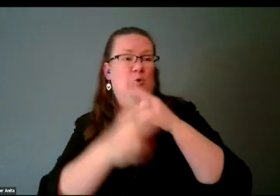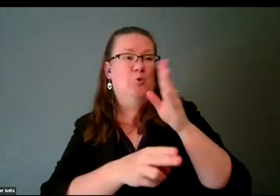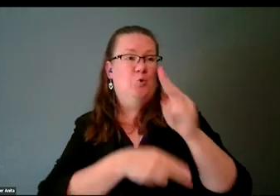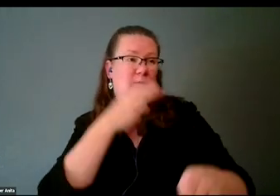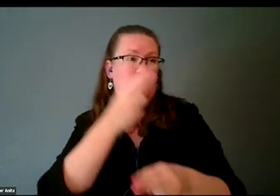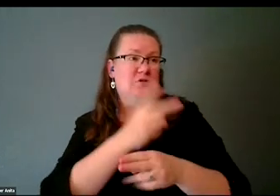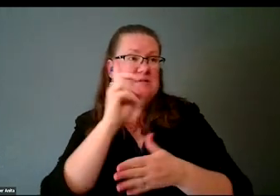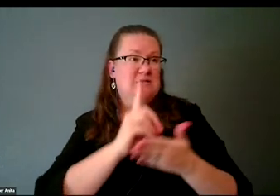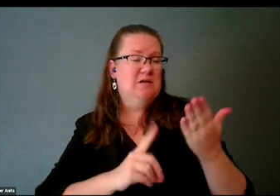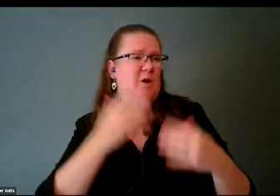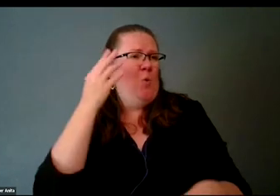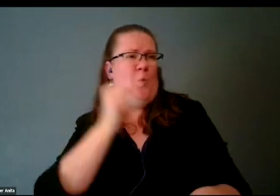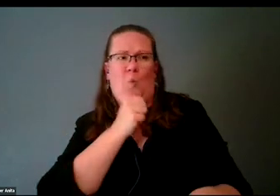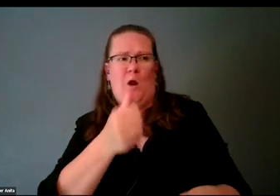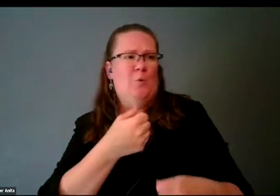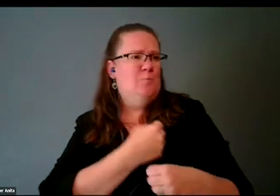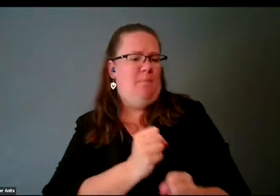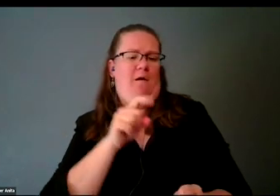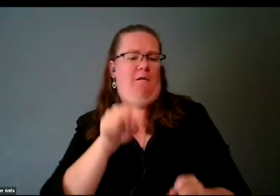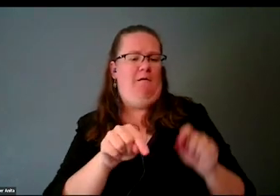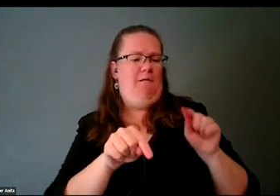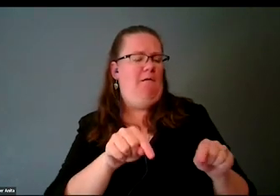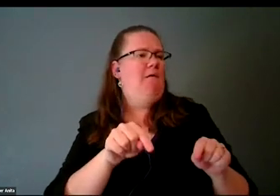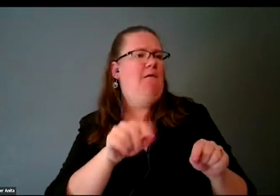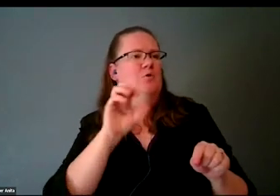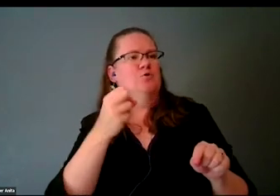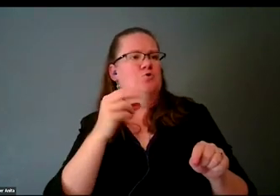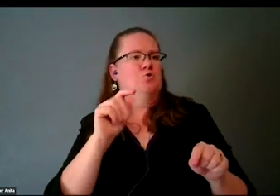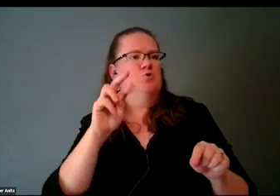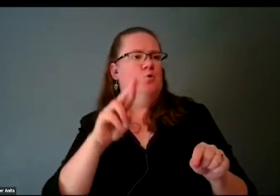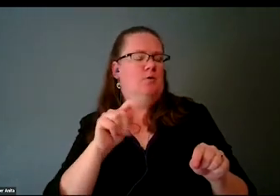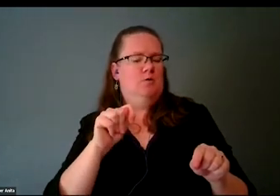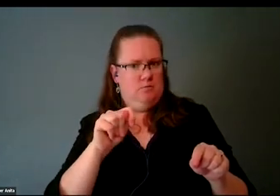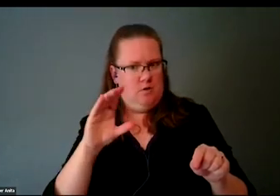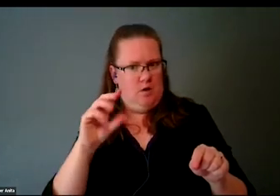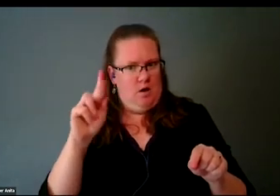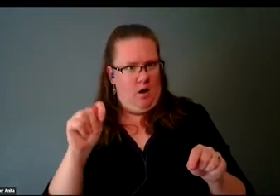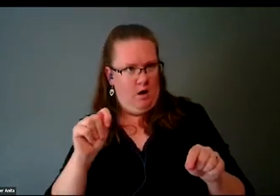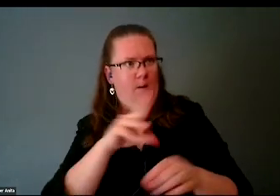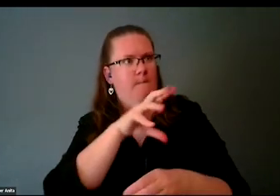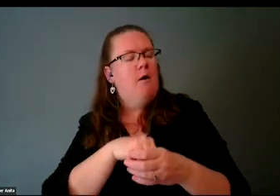keyboard shortcuts part of everyone's ease of navigation,